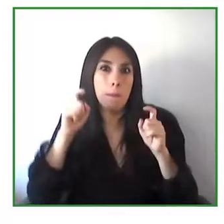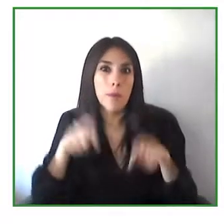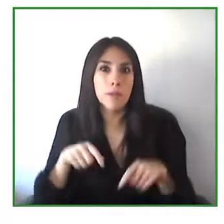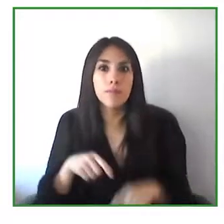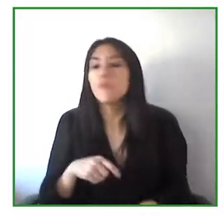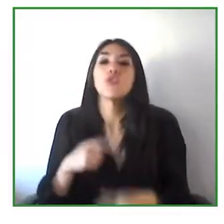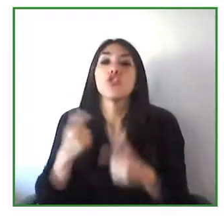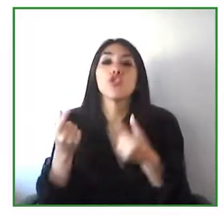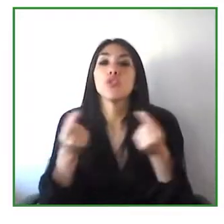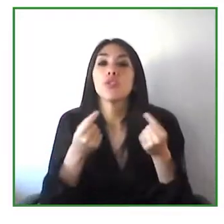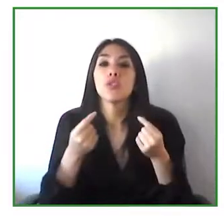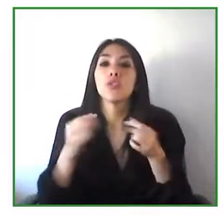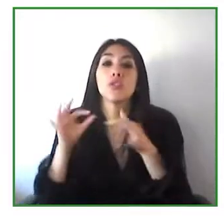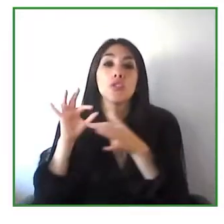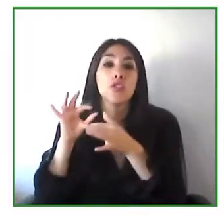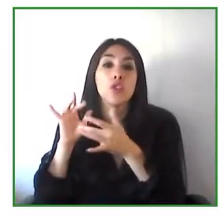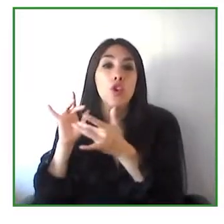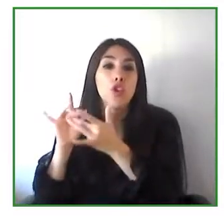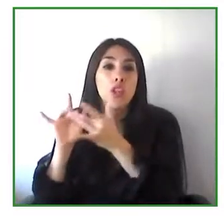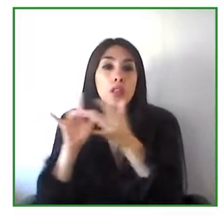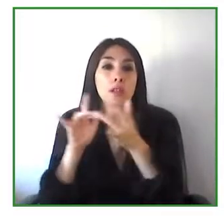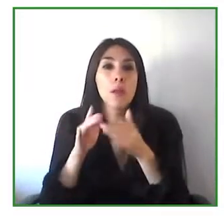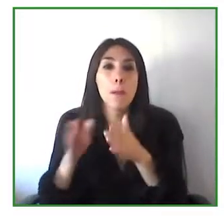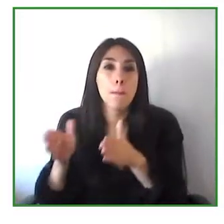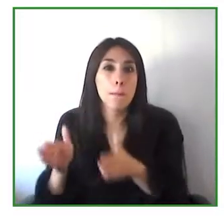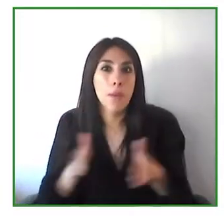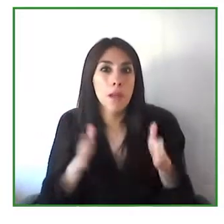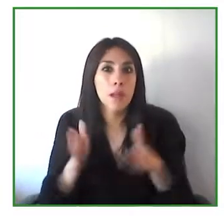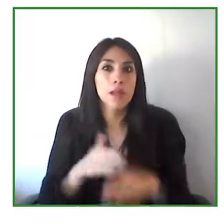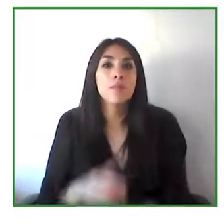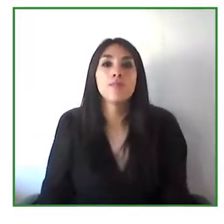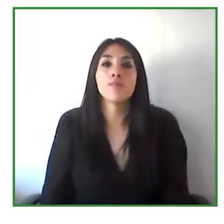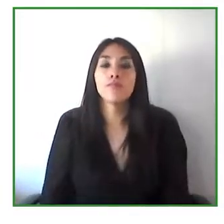Disabilities with panel research in 137 countries.